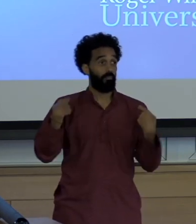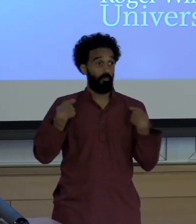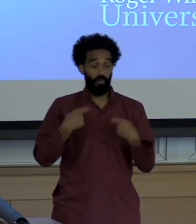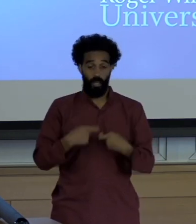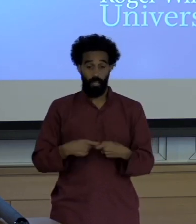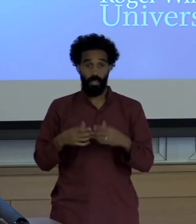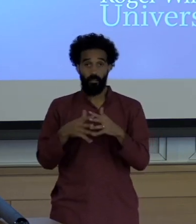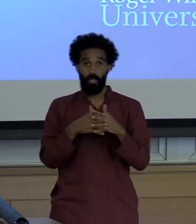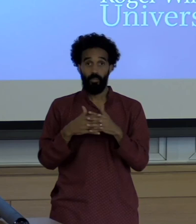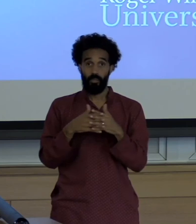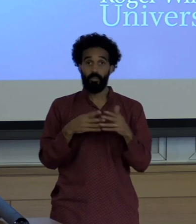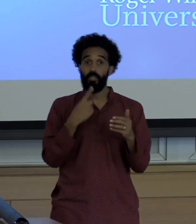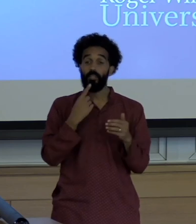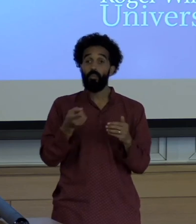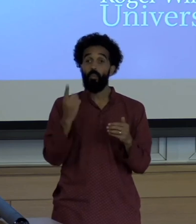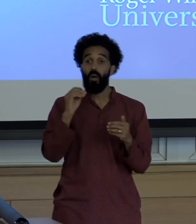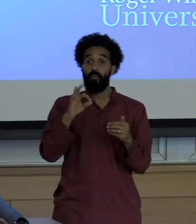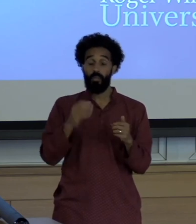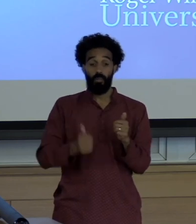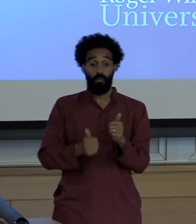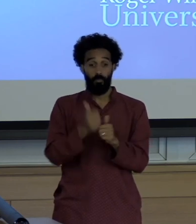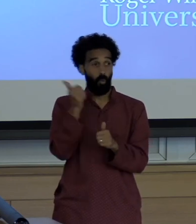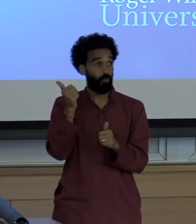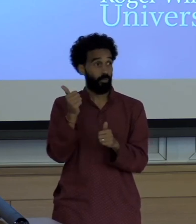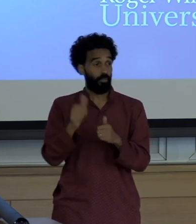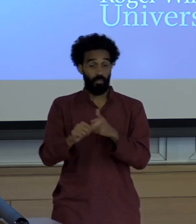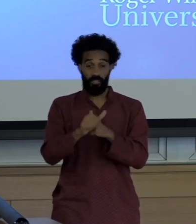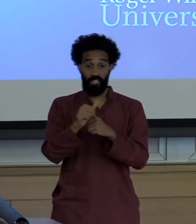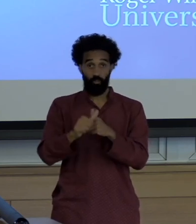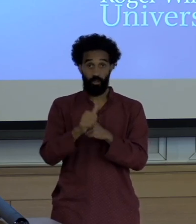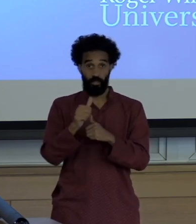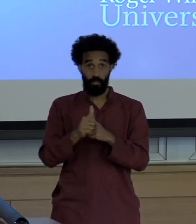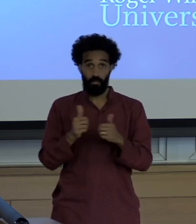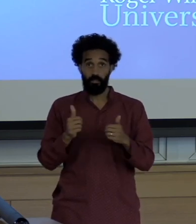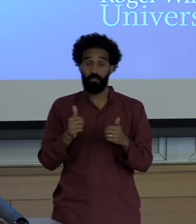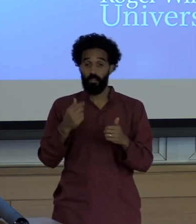It is also one of the most dangerous places to be an environmental activist with a lot of murders